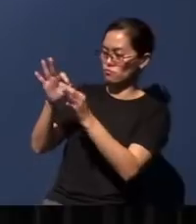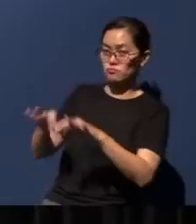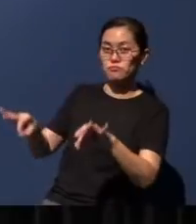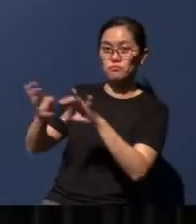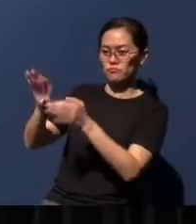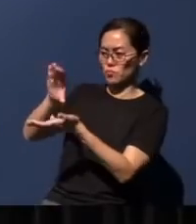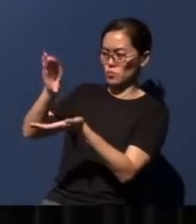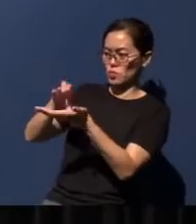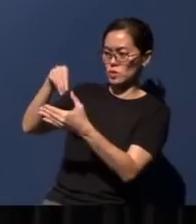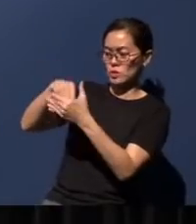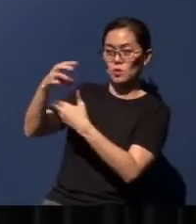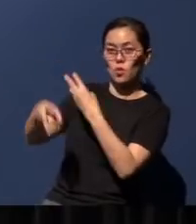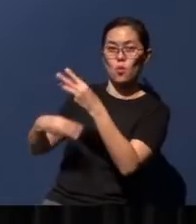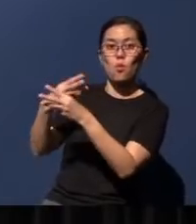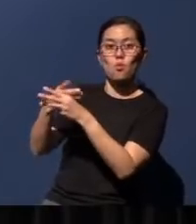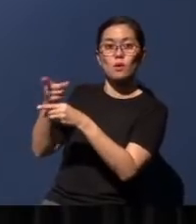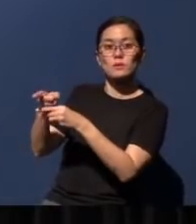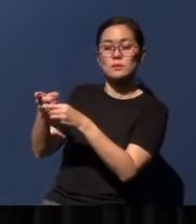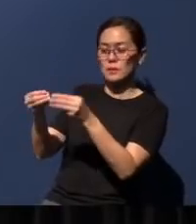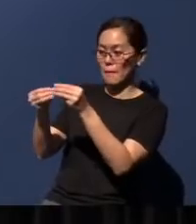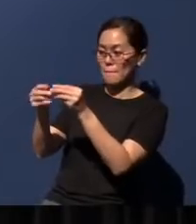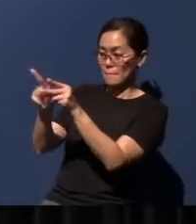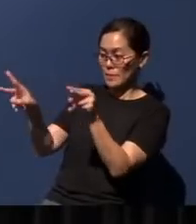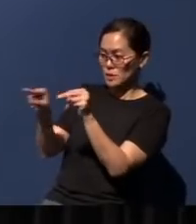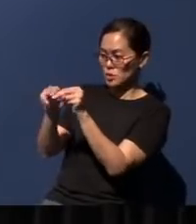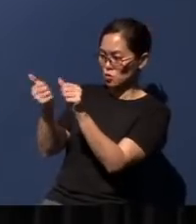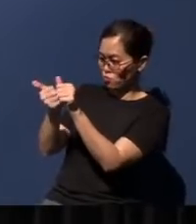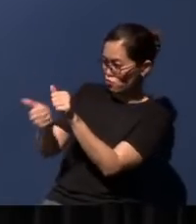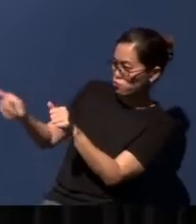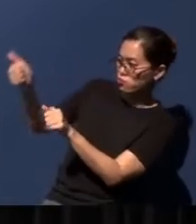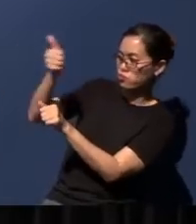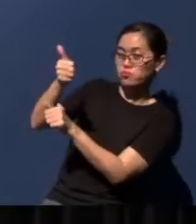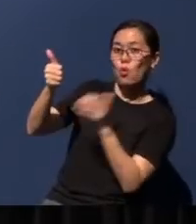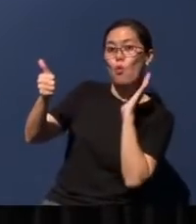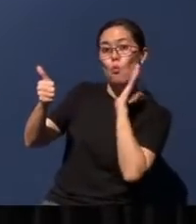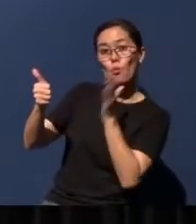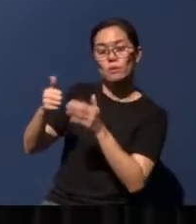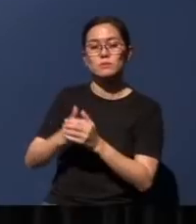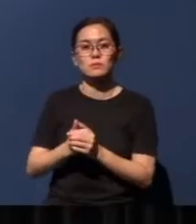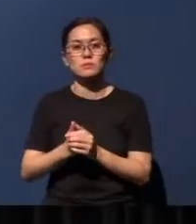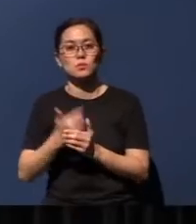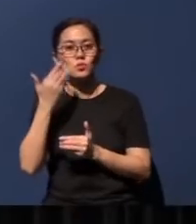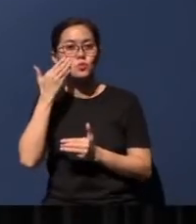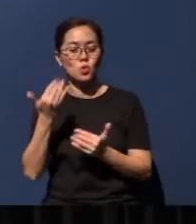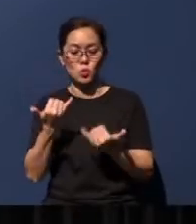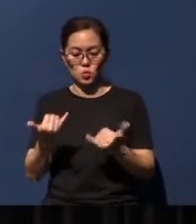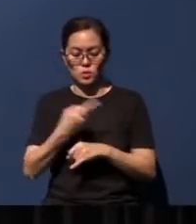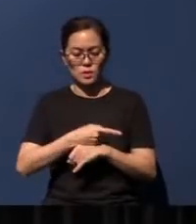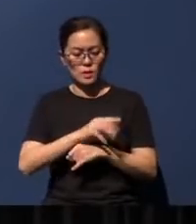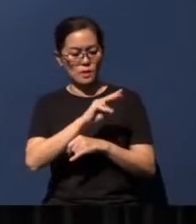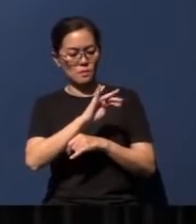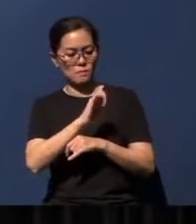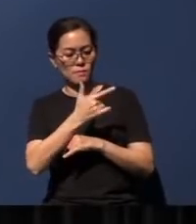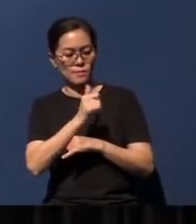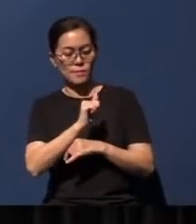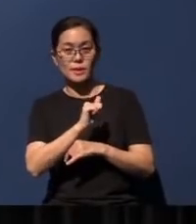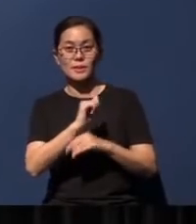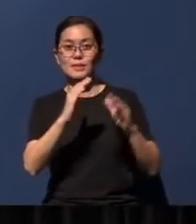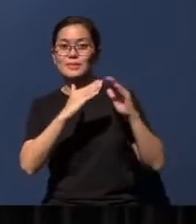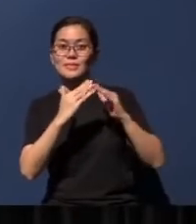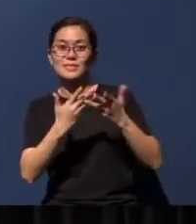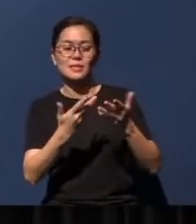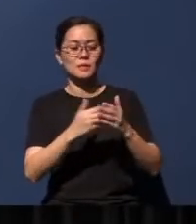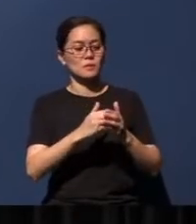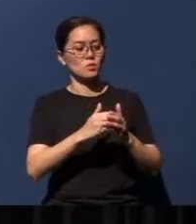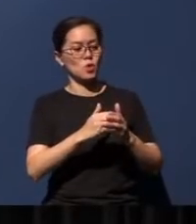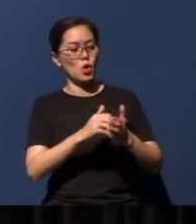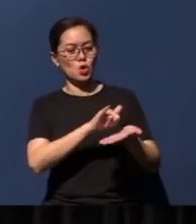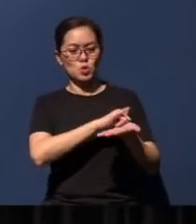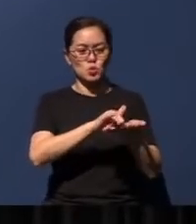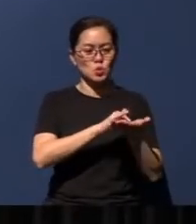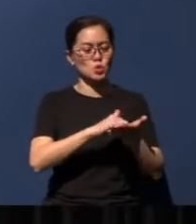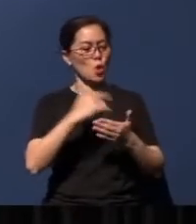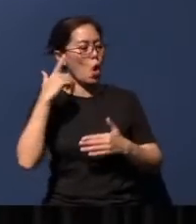the world will be elevated. You know, today, the megacities of New York, London, Tokyo, Shanghai...